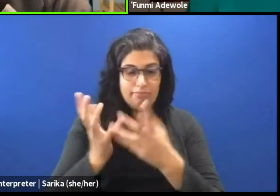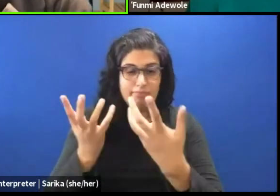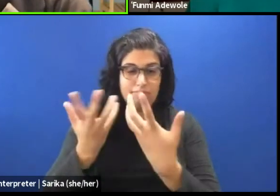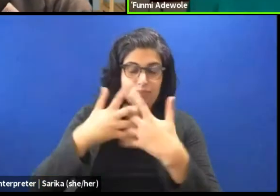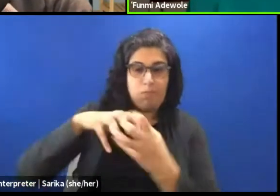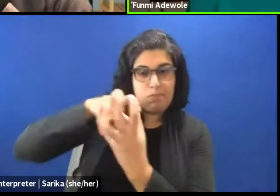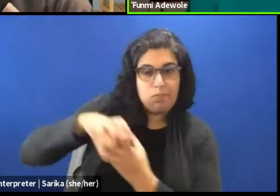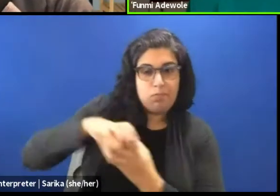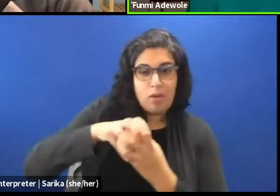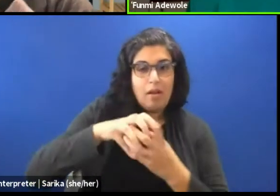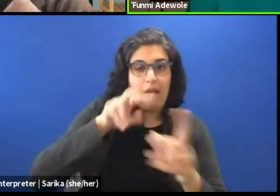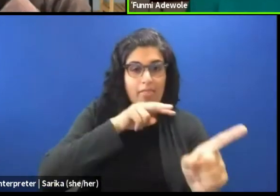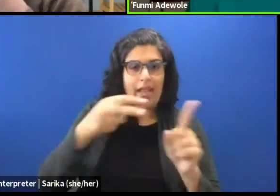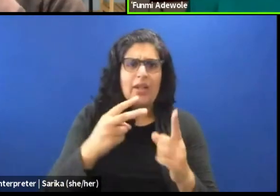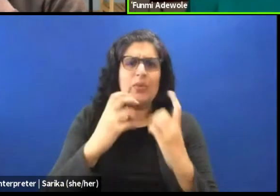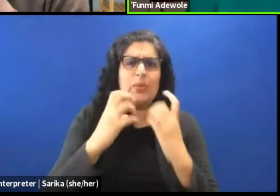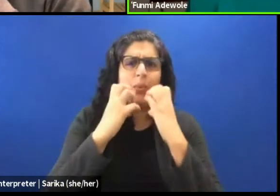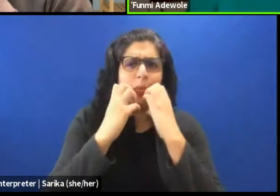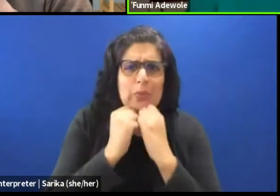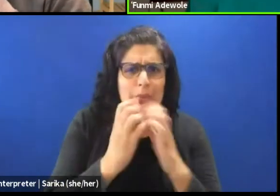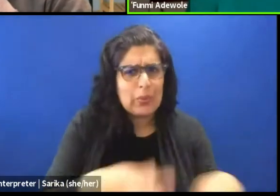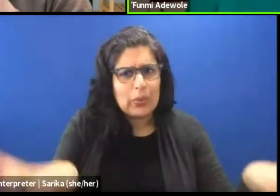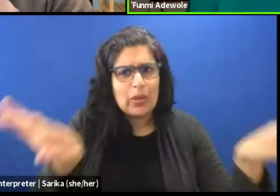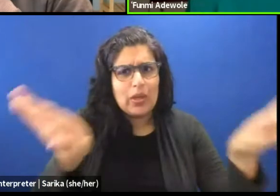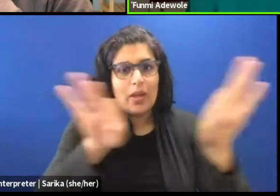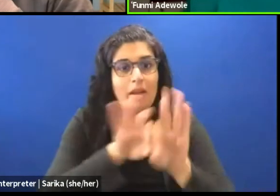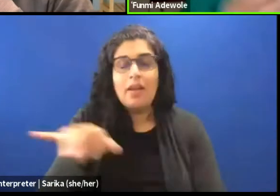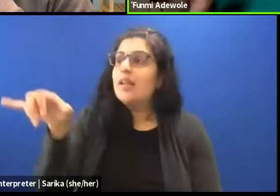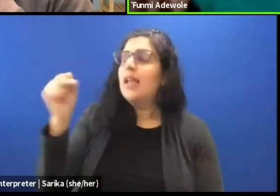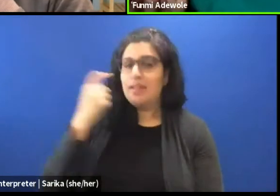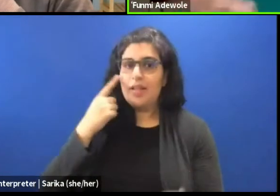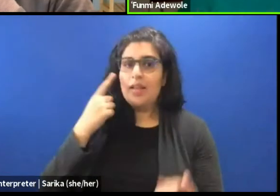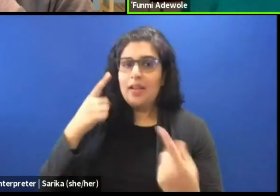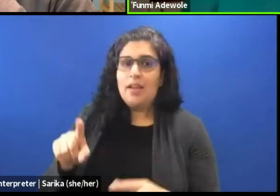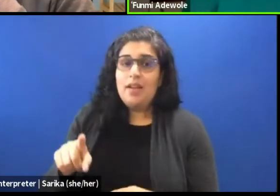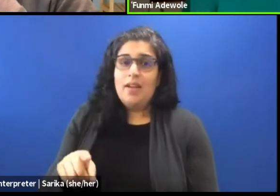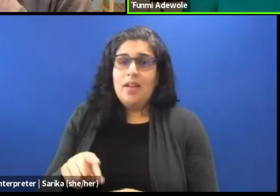Yeah, I think it is. I think as you were saying,